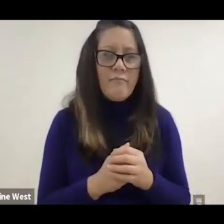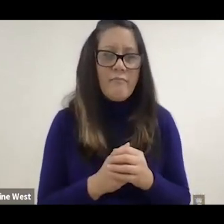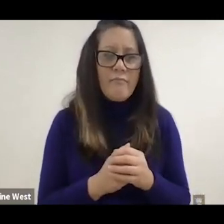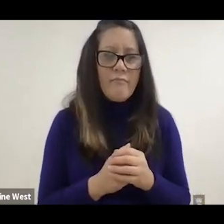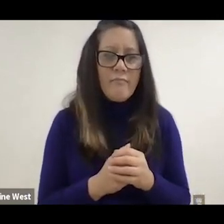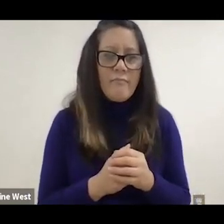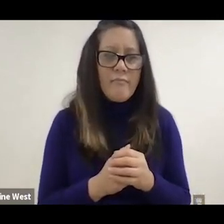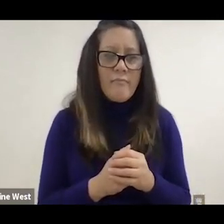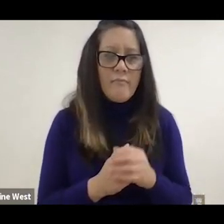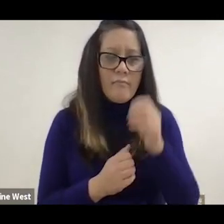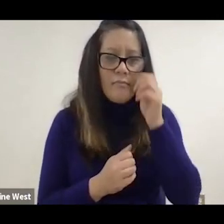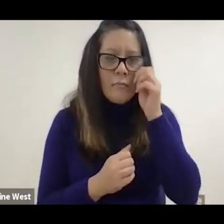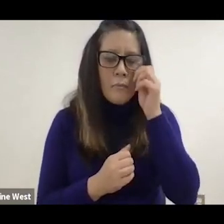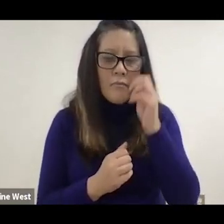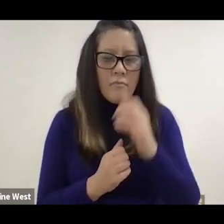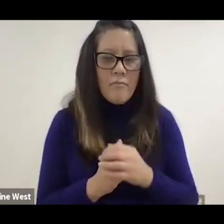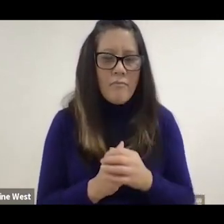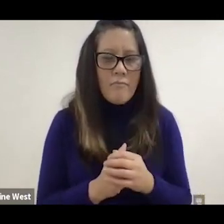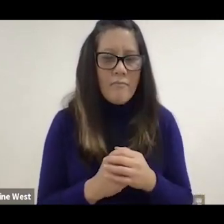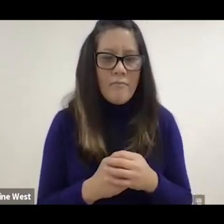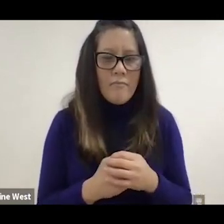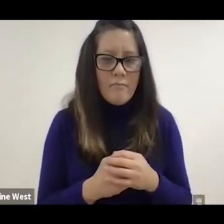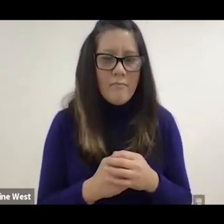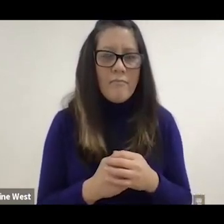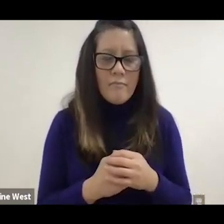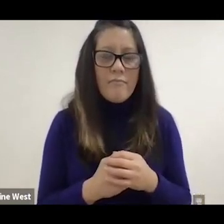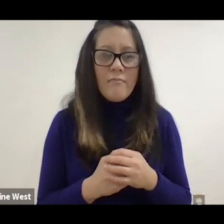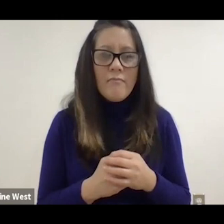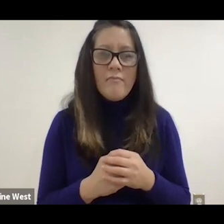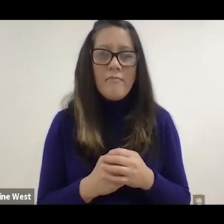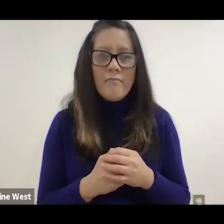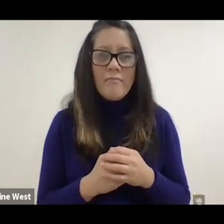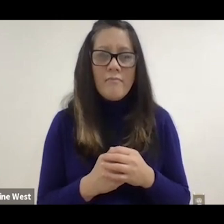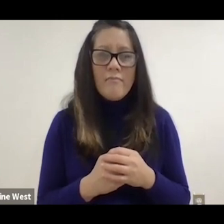the wheelchair can be transit going the behind the wheel chair until you